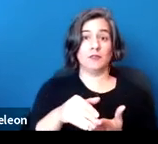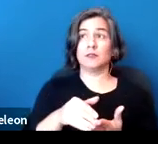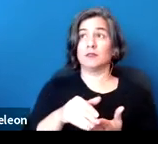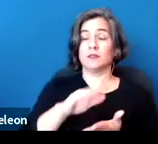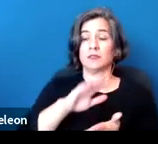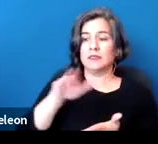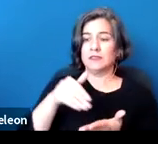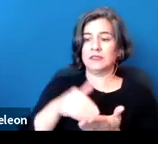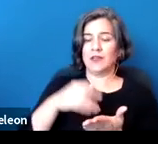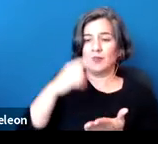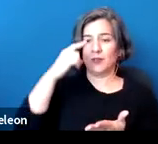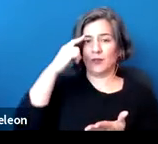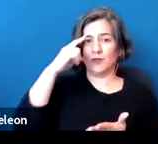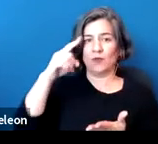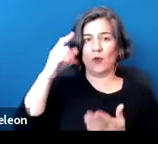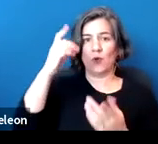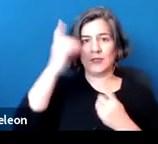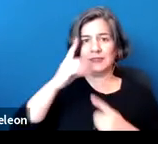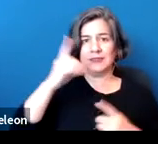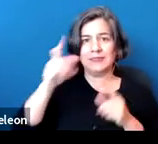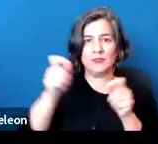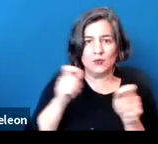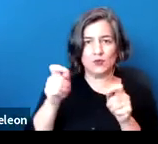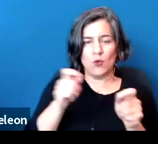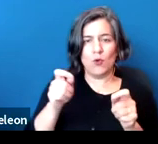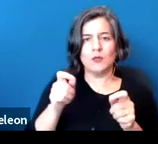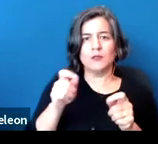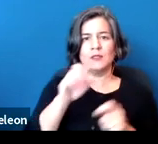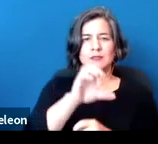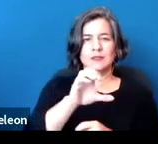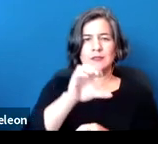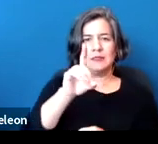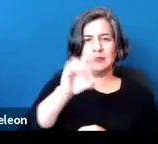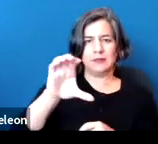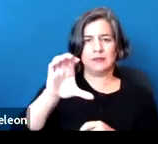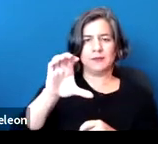for Disease Control is identifying specific conditions that create high risk